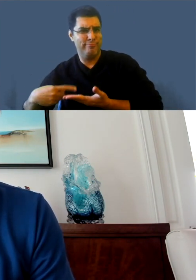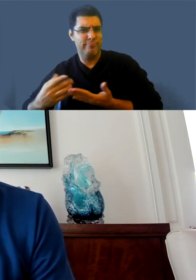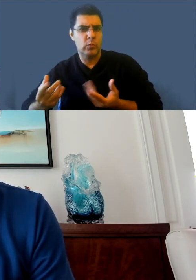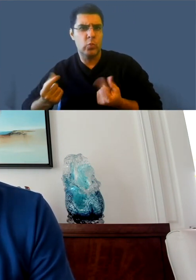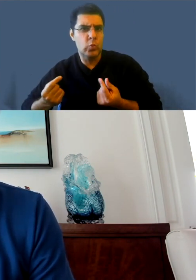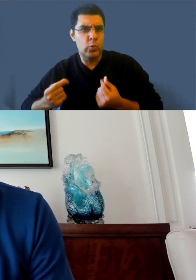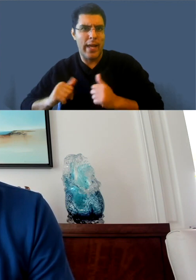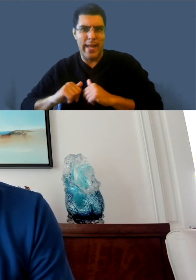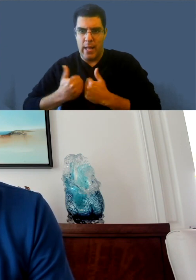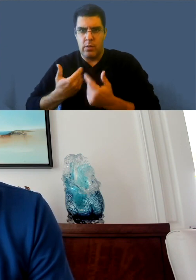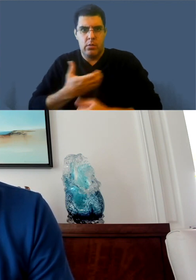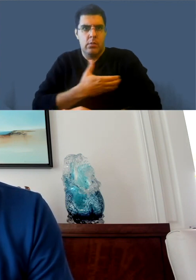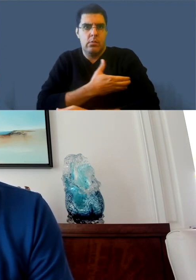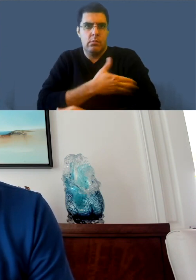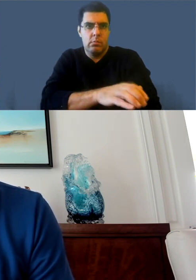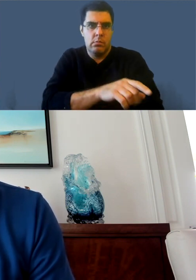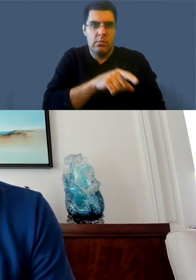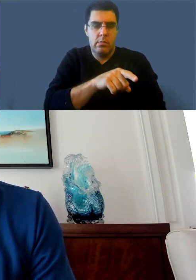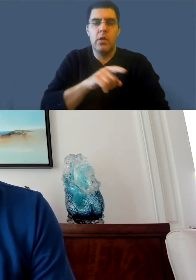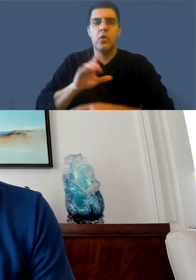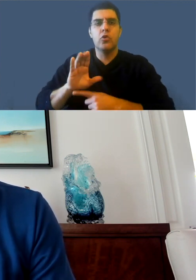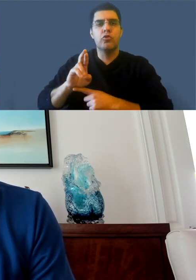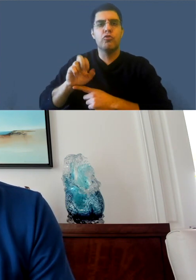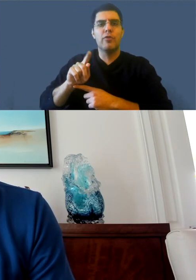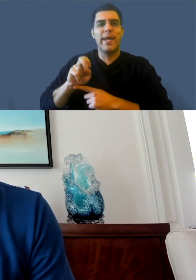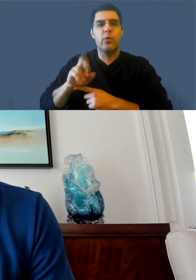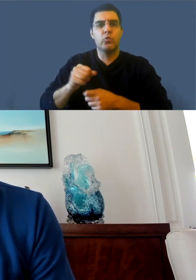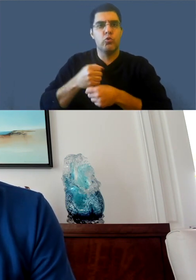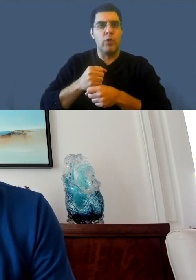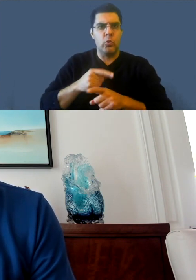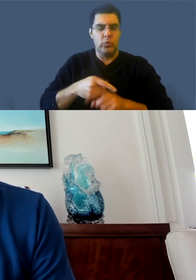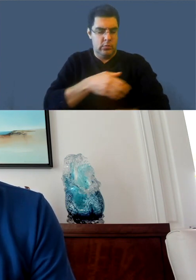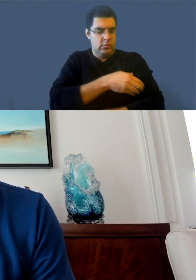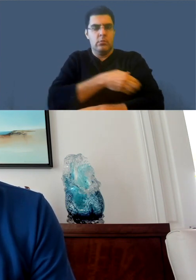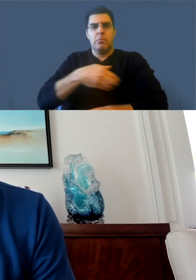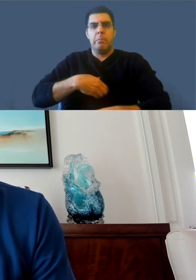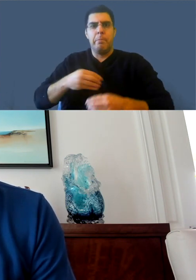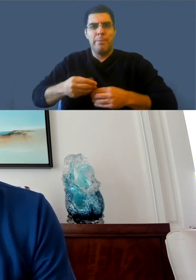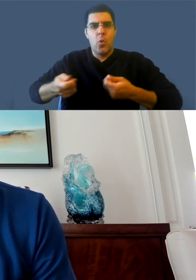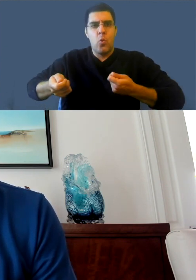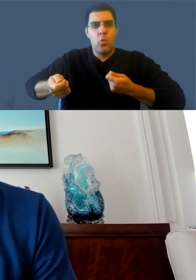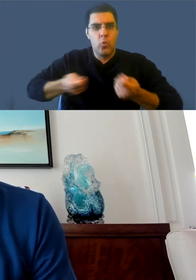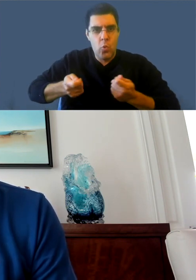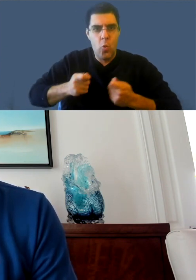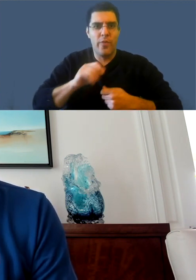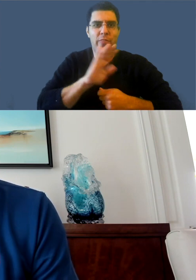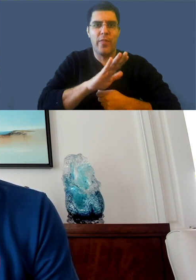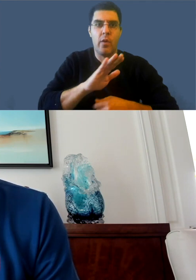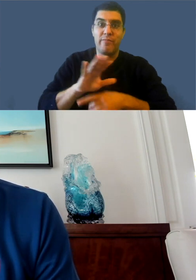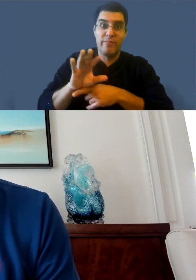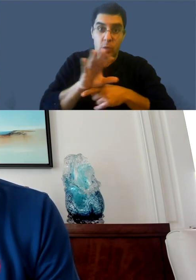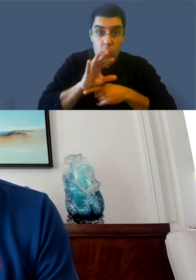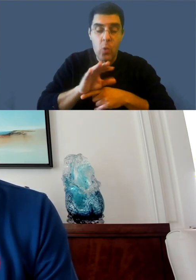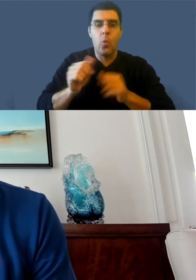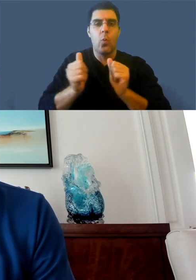because they really are part of the video. And the creators audience will really hold the creator accountable